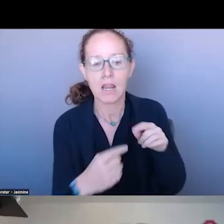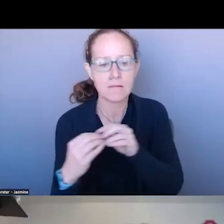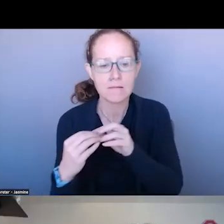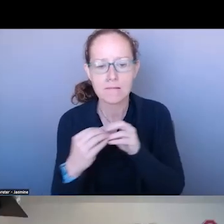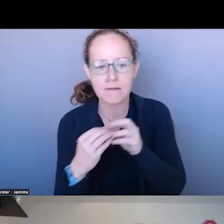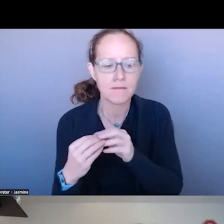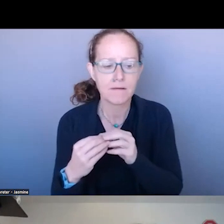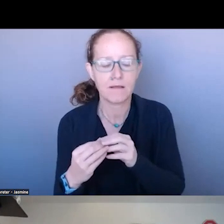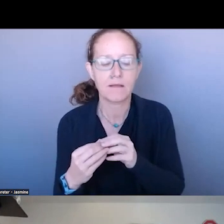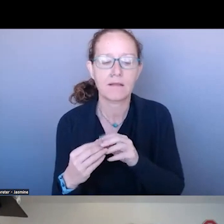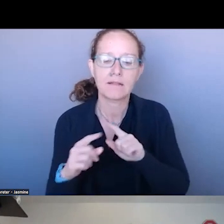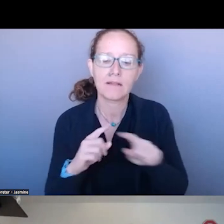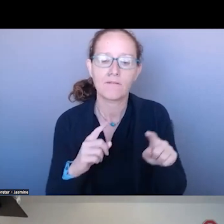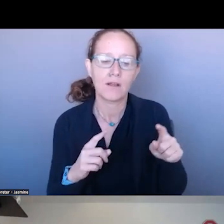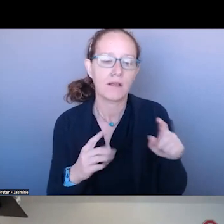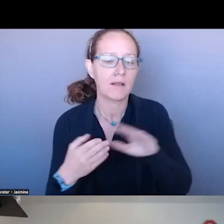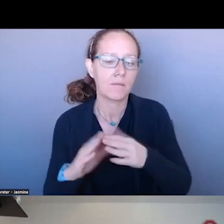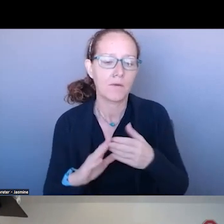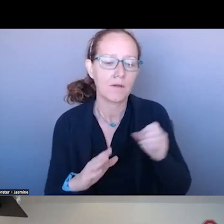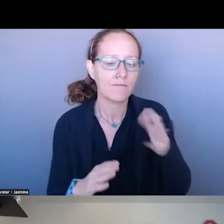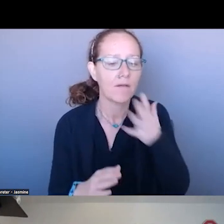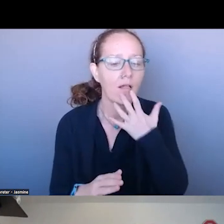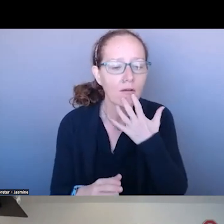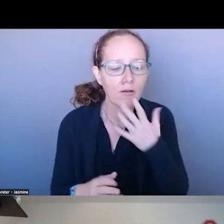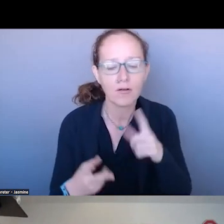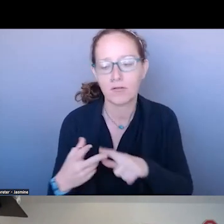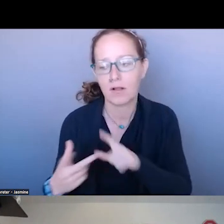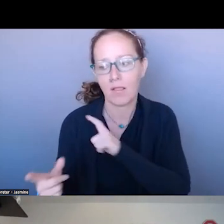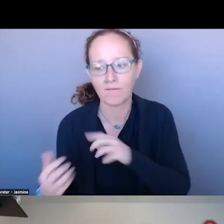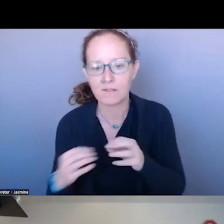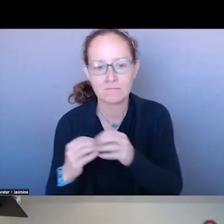AND THE LAW ENFORCEMENT. THE HILL DISTRICT WAS NO